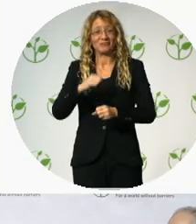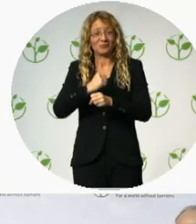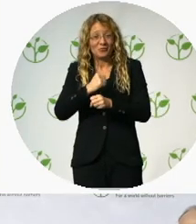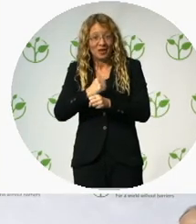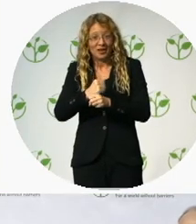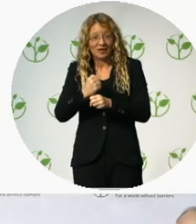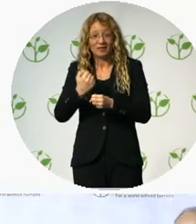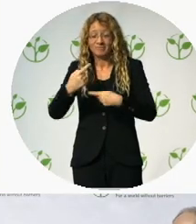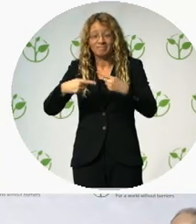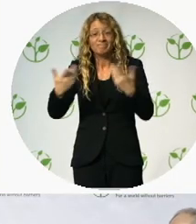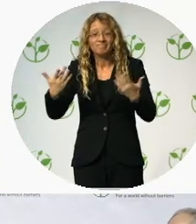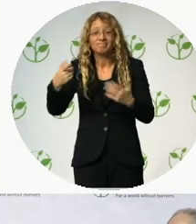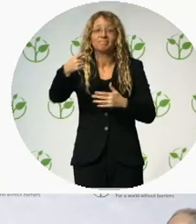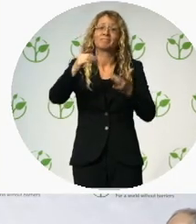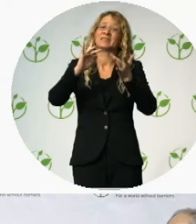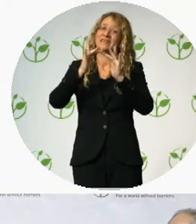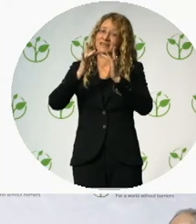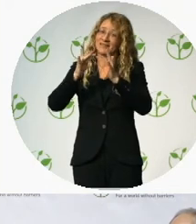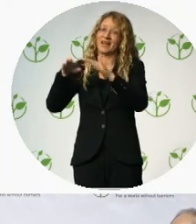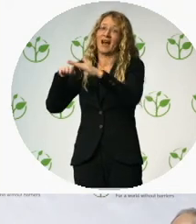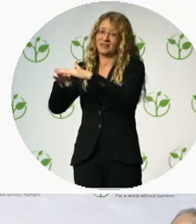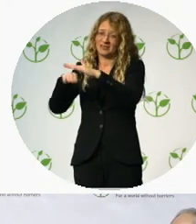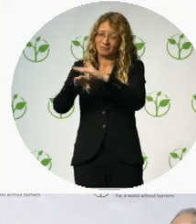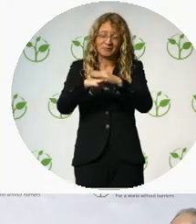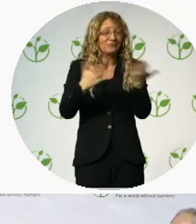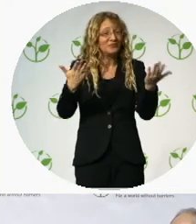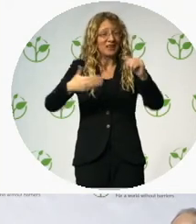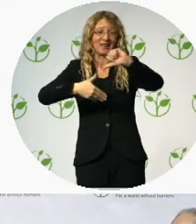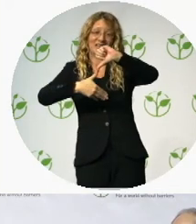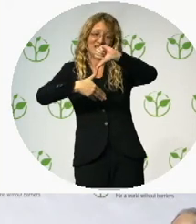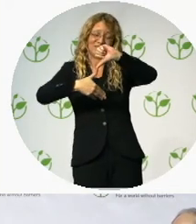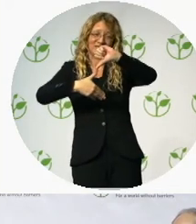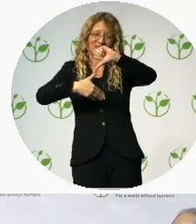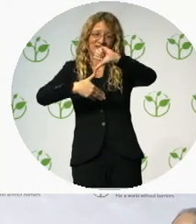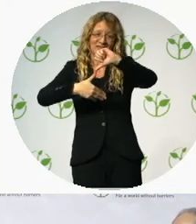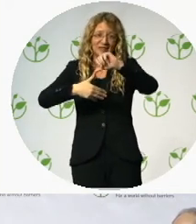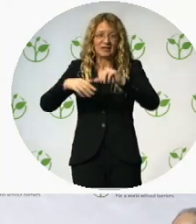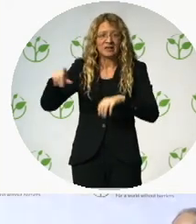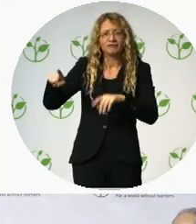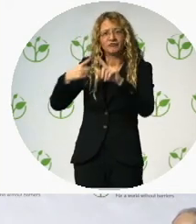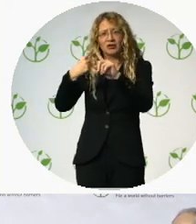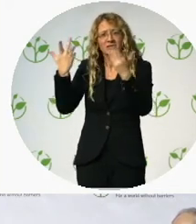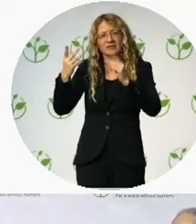The approach is based on a training course and the development of web accessibility assessment tools.